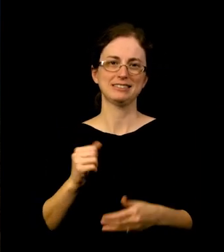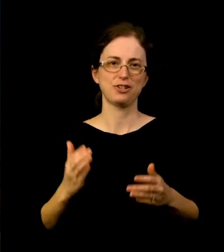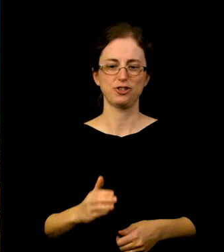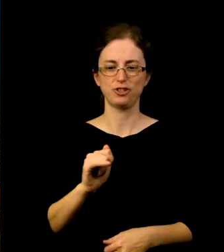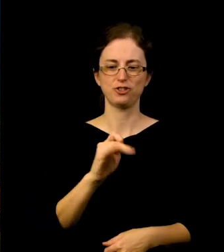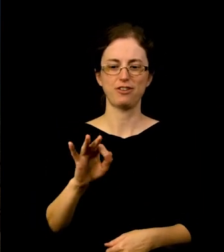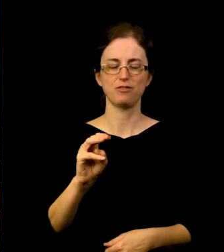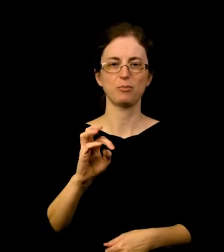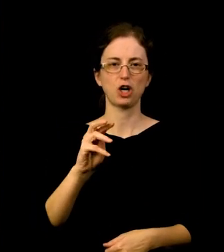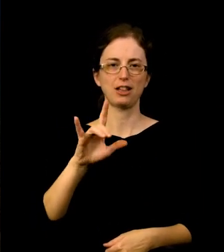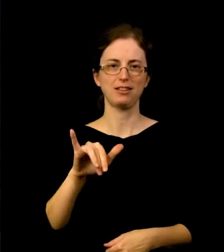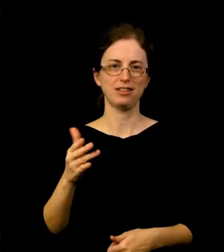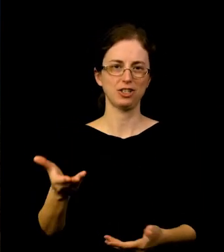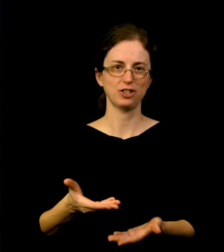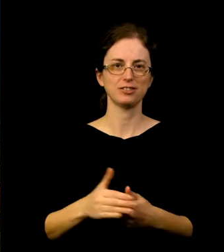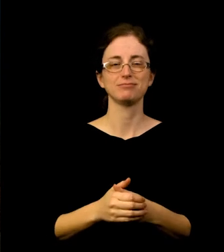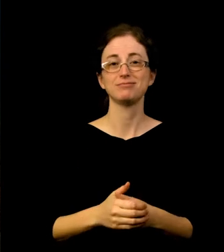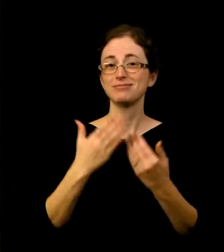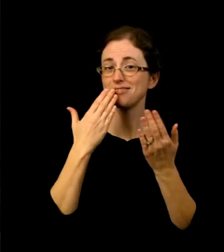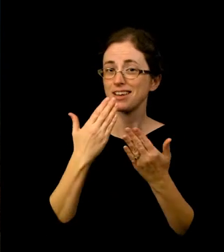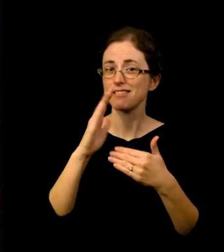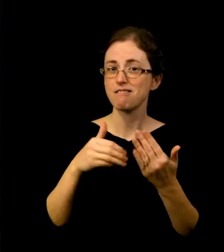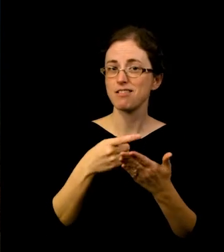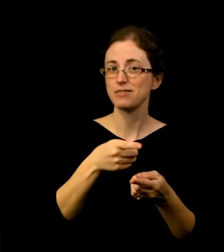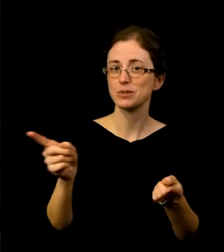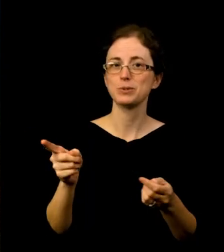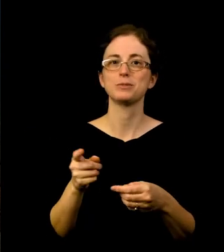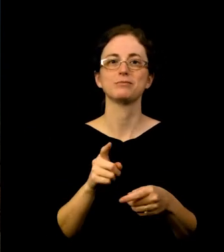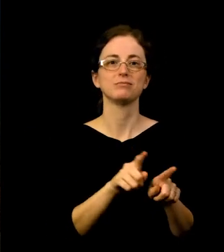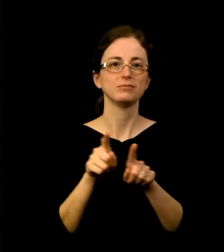and a big thanks to all of you, as well as to the members and staff of the Northwest Film Center